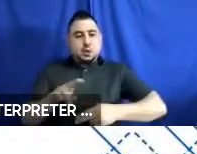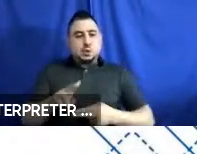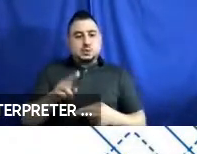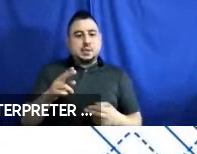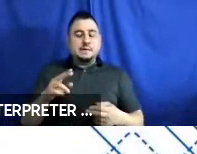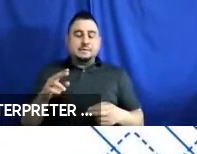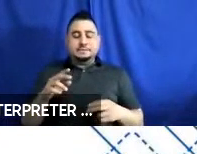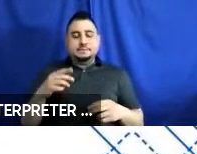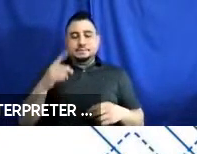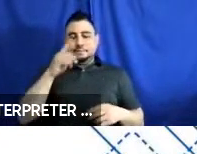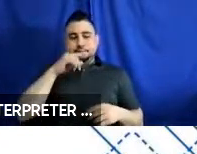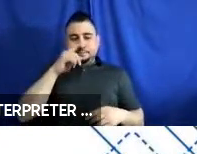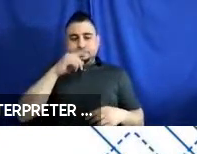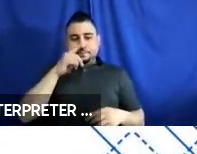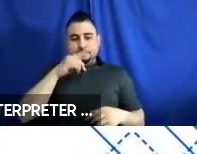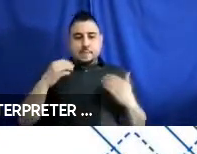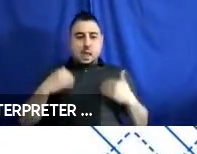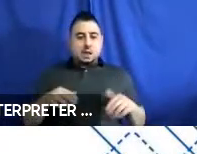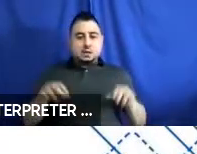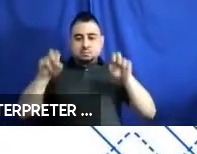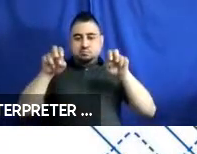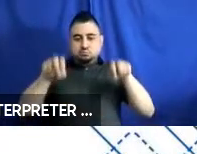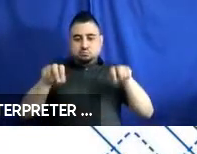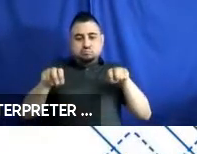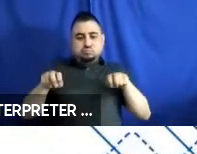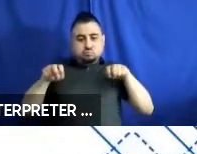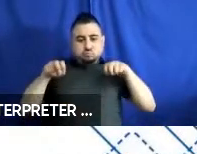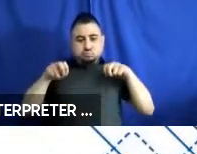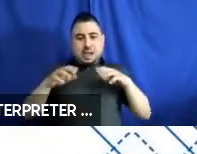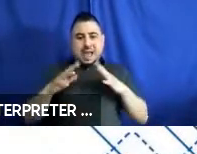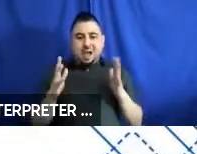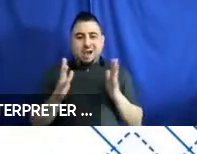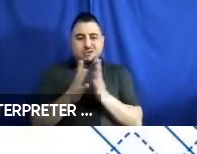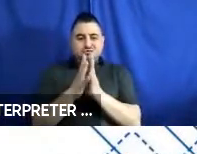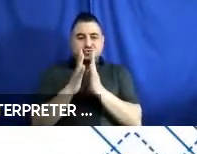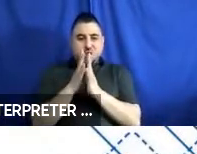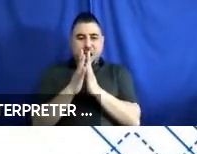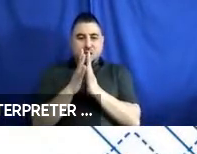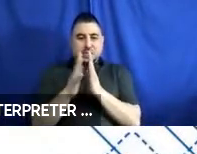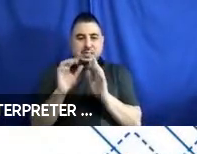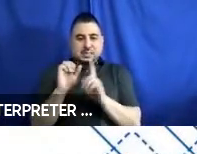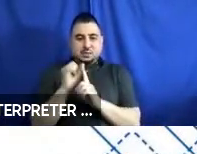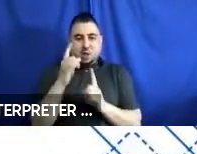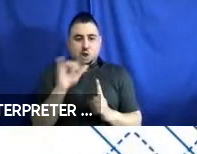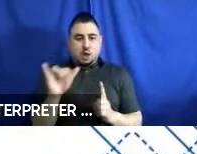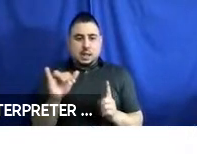to occupy seats, in order to simulate crowding conditions. Next.